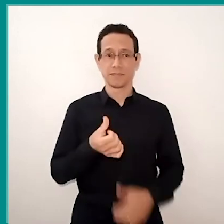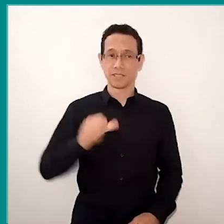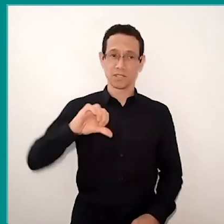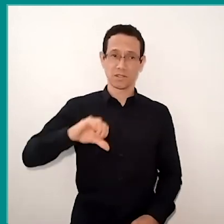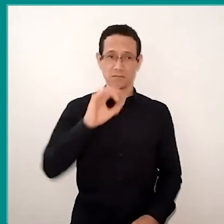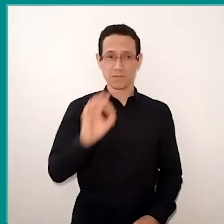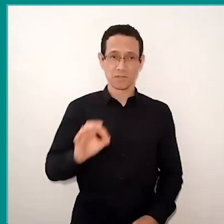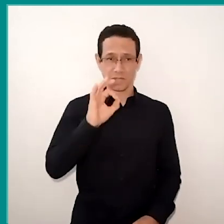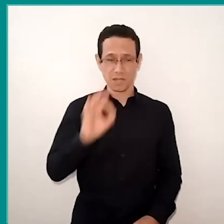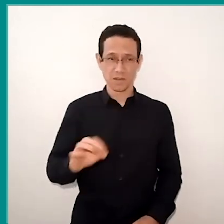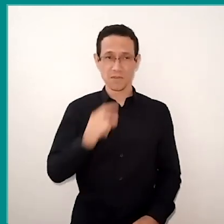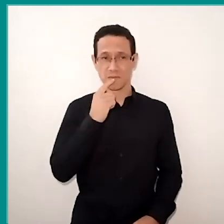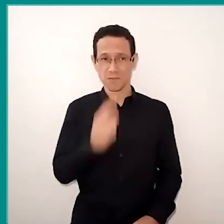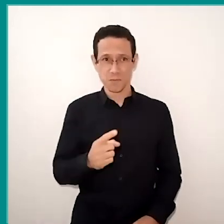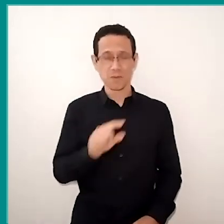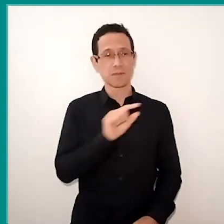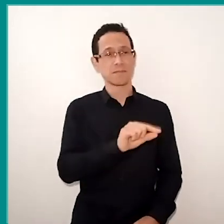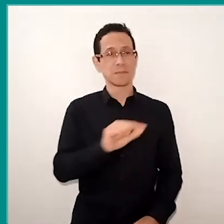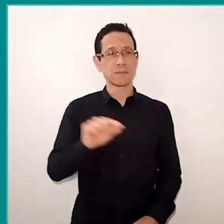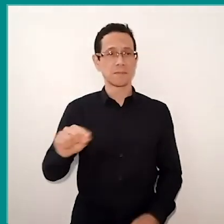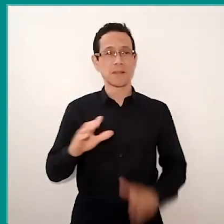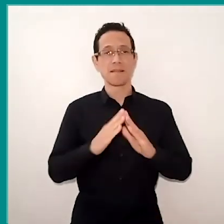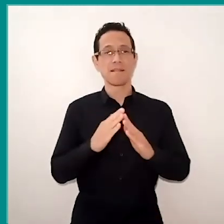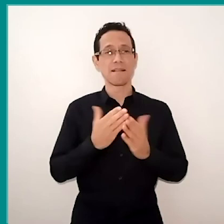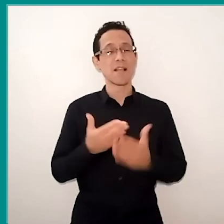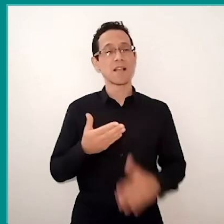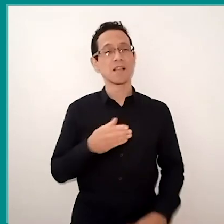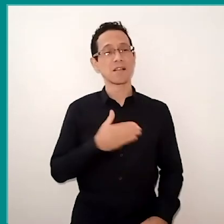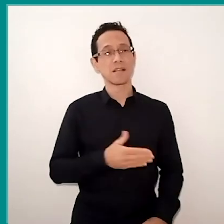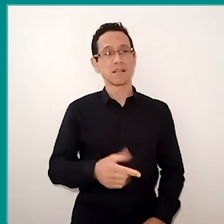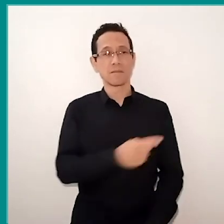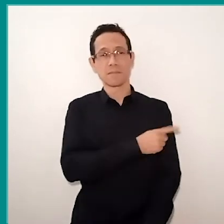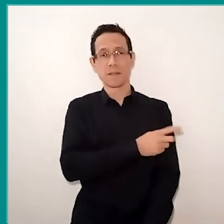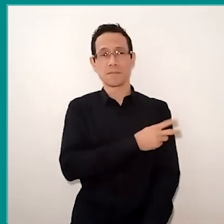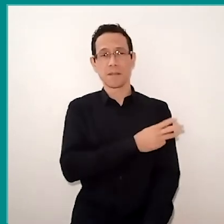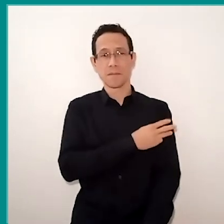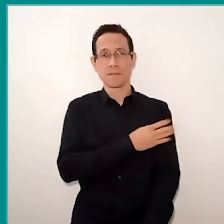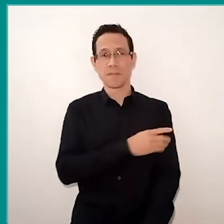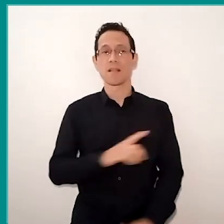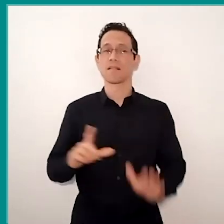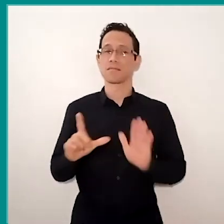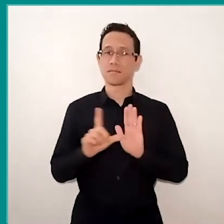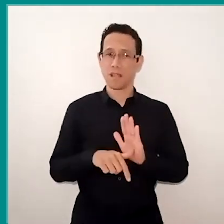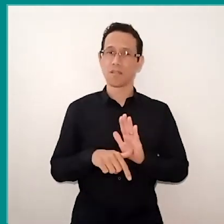they say that those children early years of elementary school will be late in your literacy process,